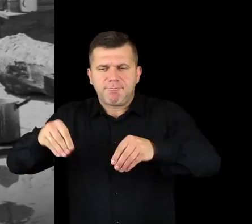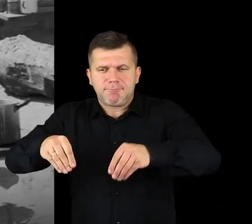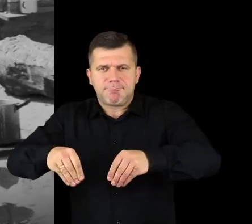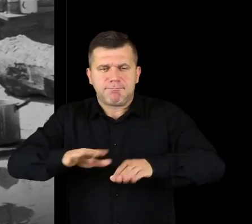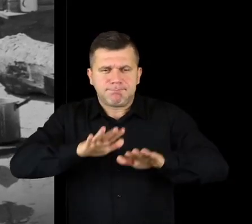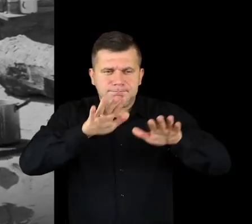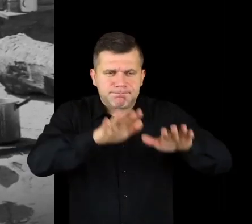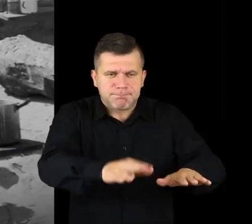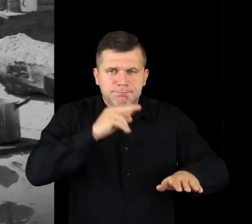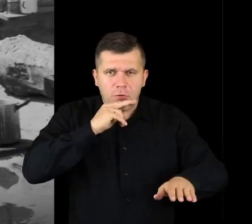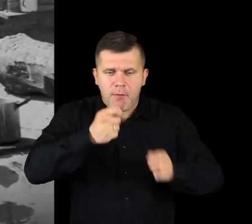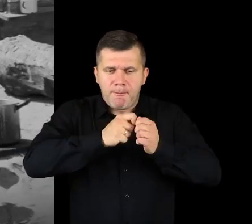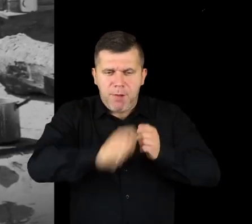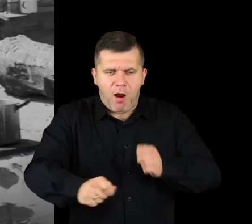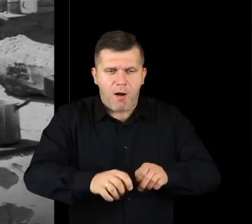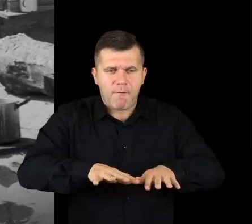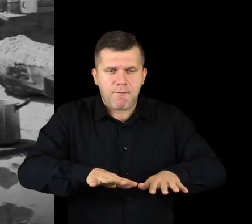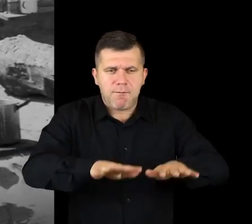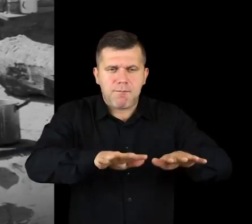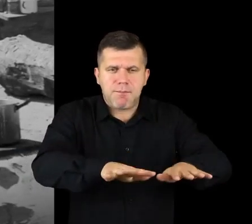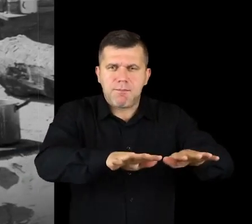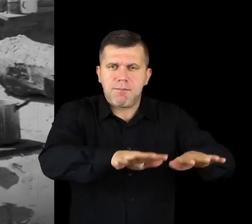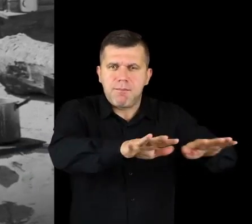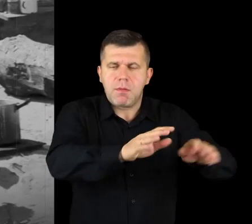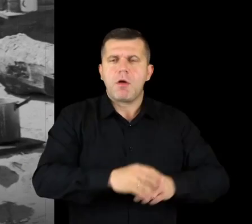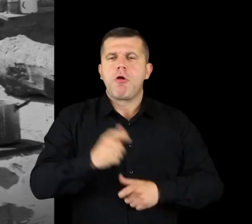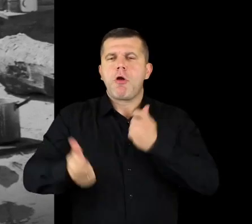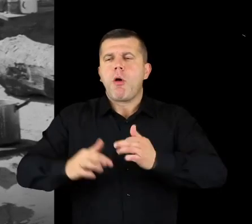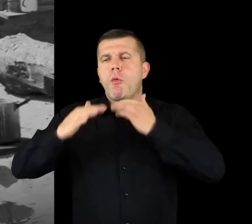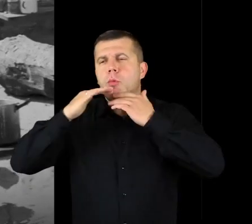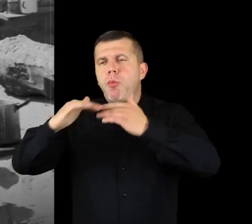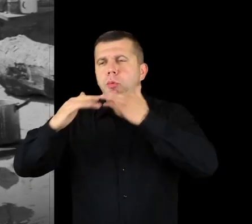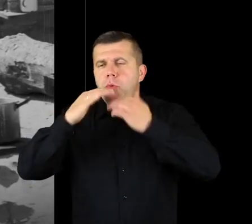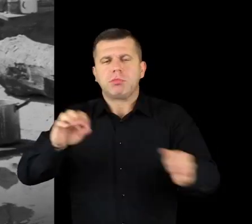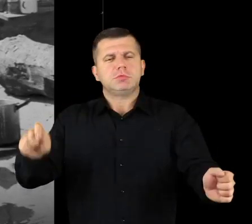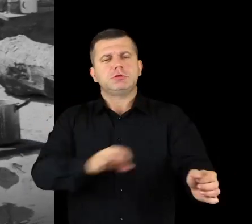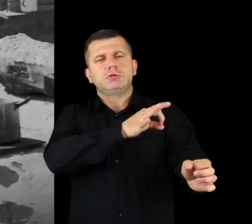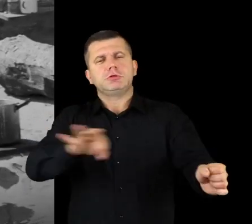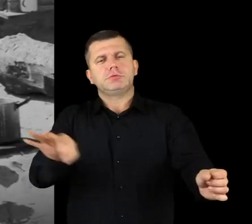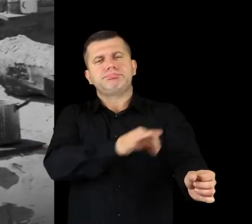they were lighting it up and then, while playing on flutes and fiddles,